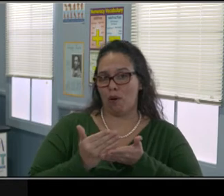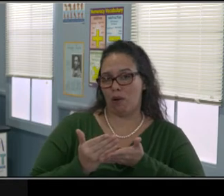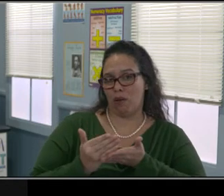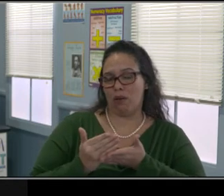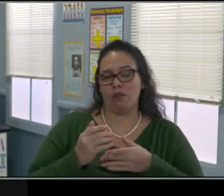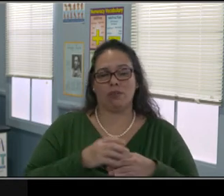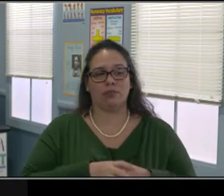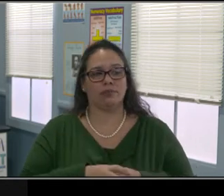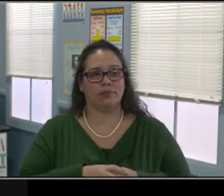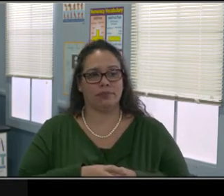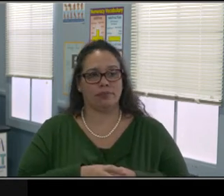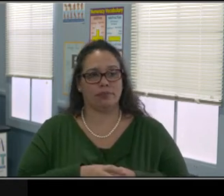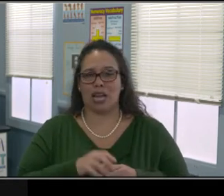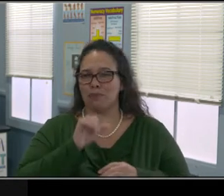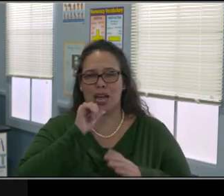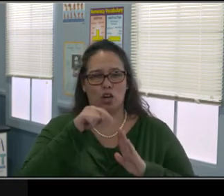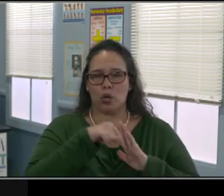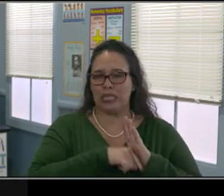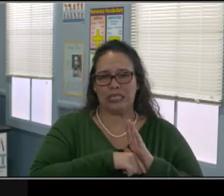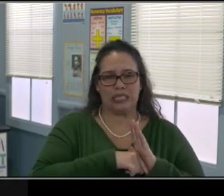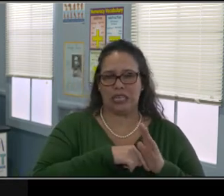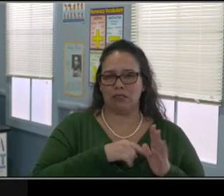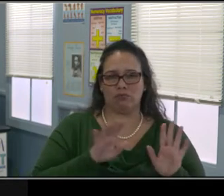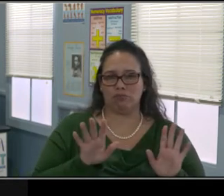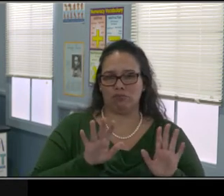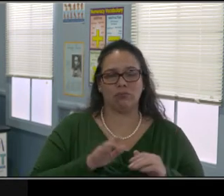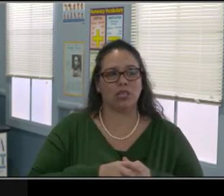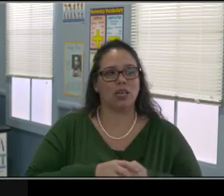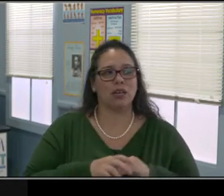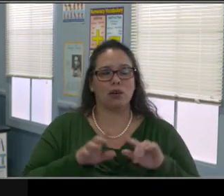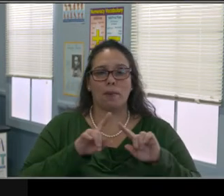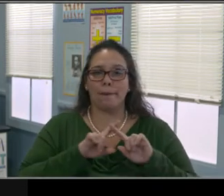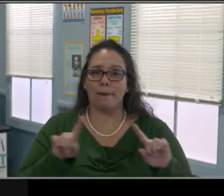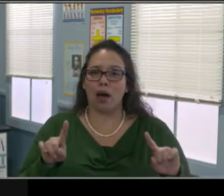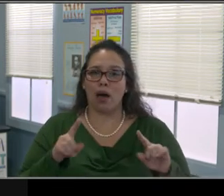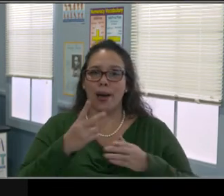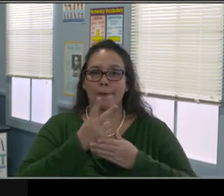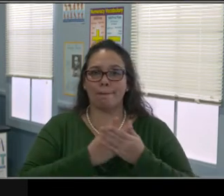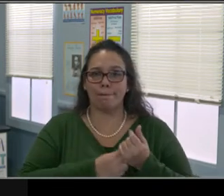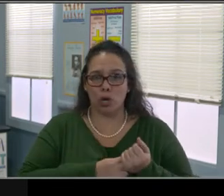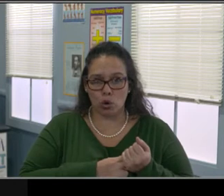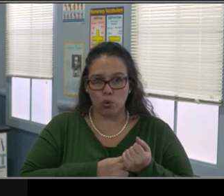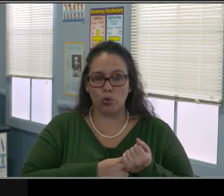I'm not talking about the parents. I'm talking about the kids who are having a rough time.